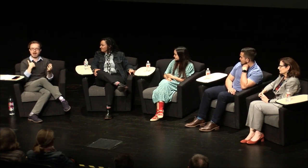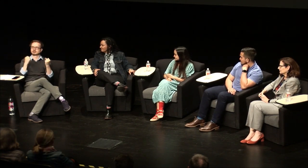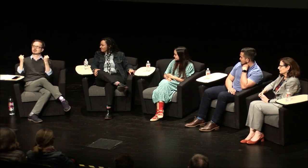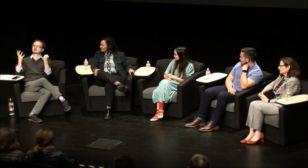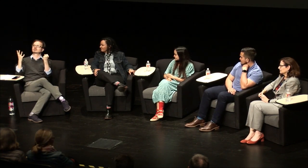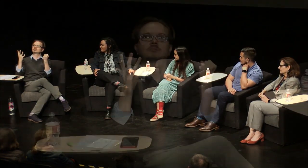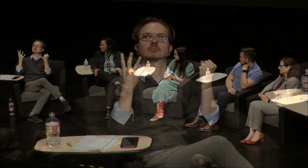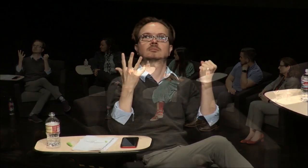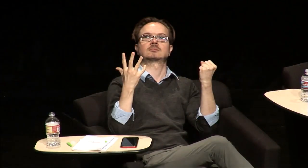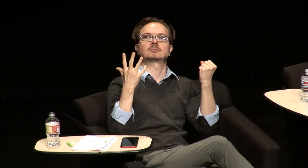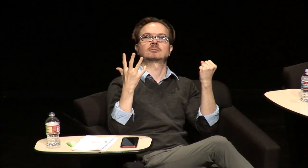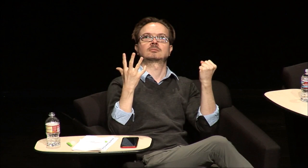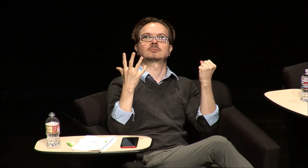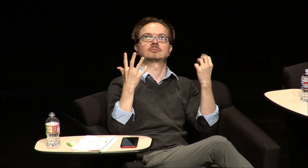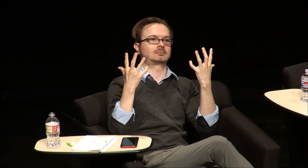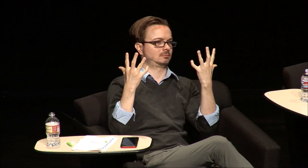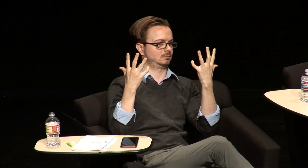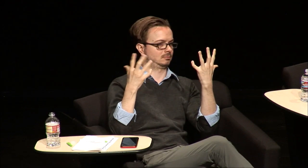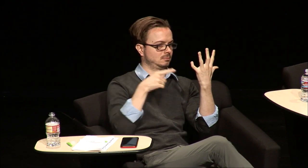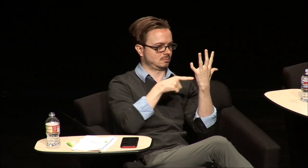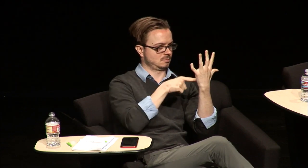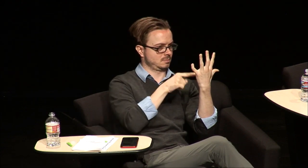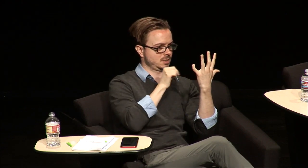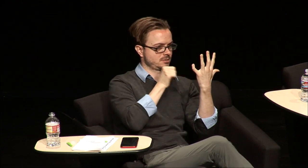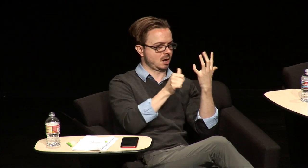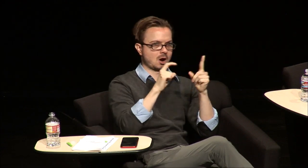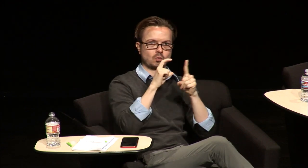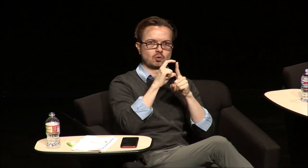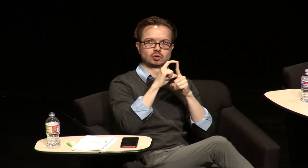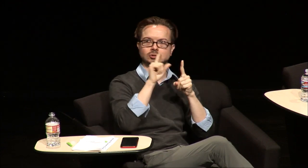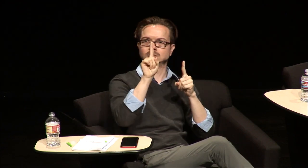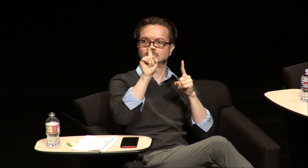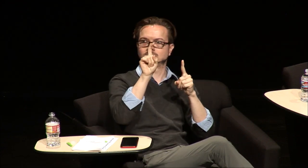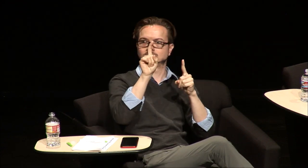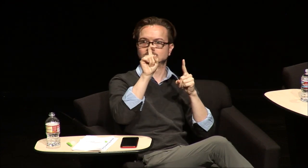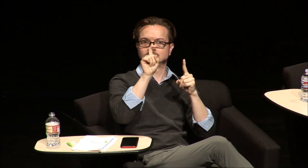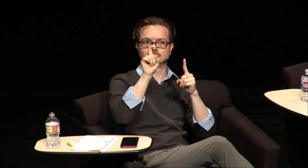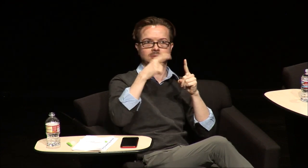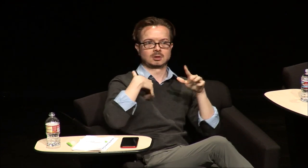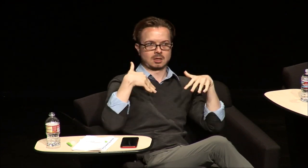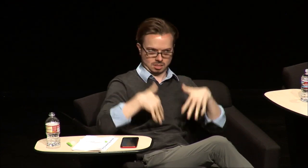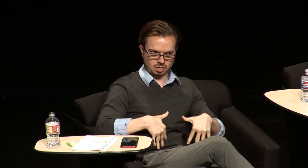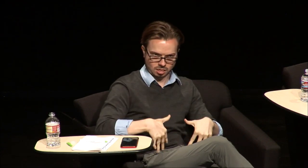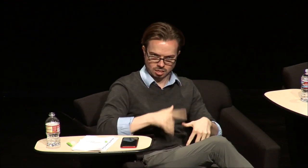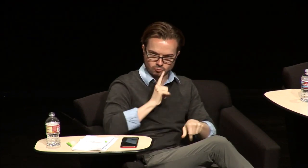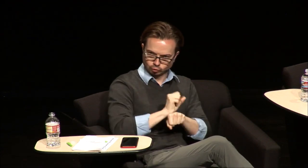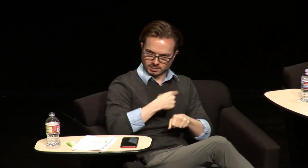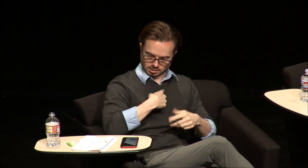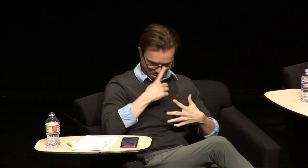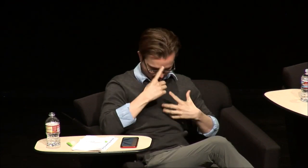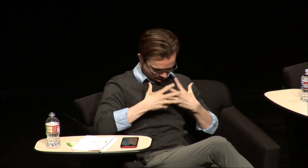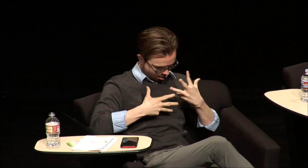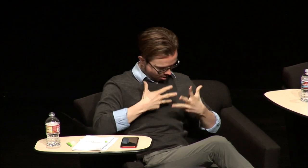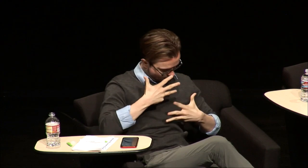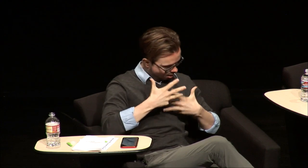I'm like but the how are these now words I mean even even as a kid I mean I just